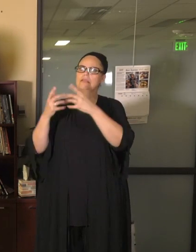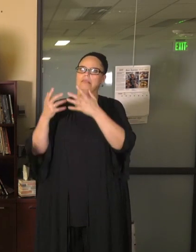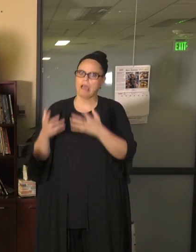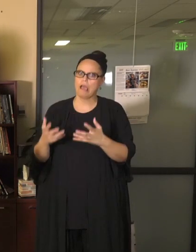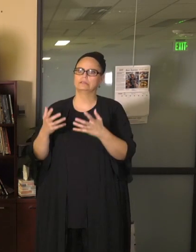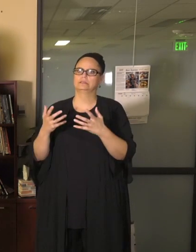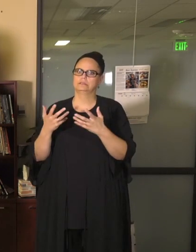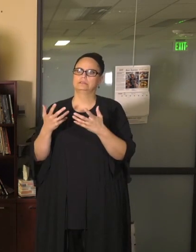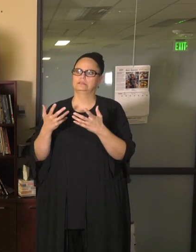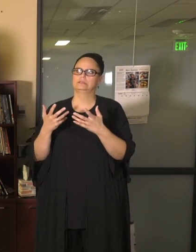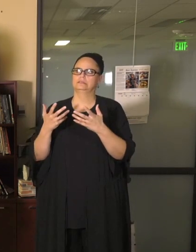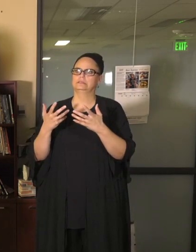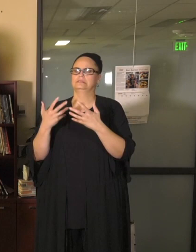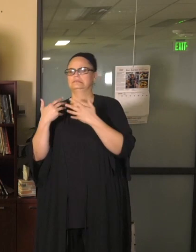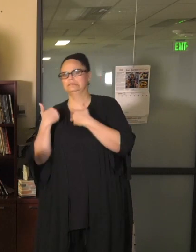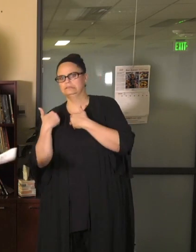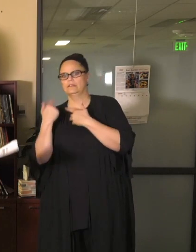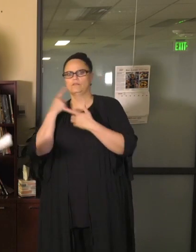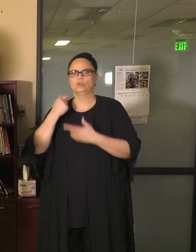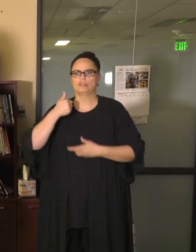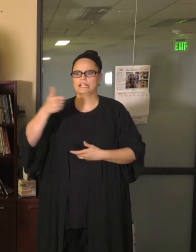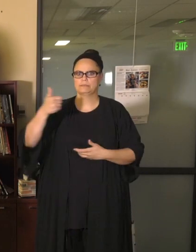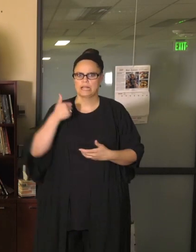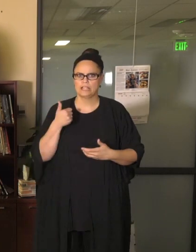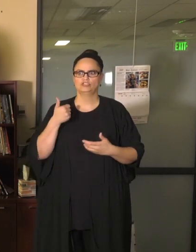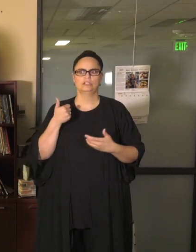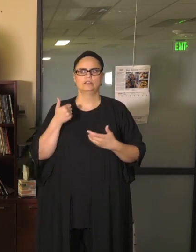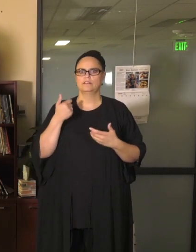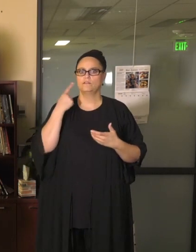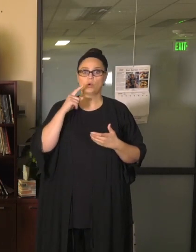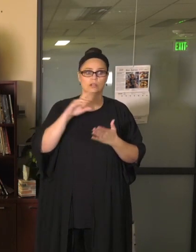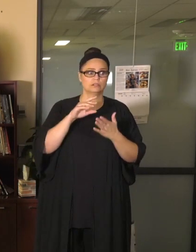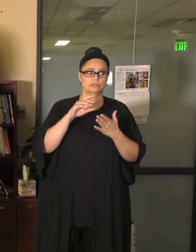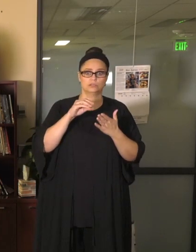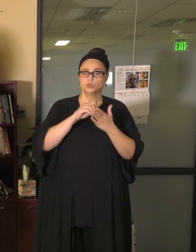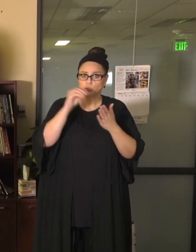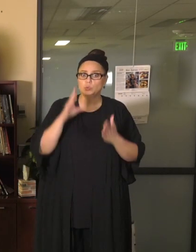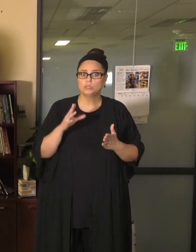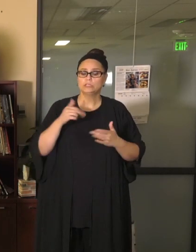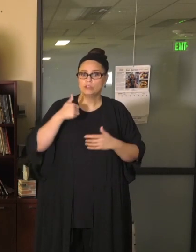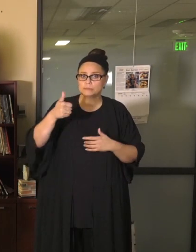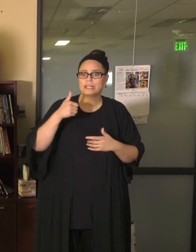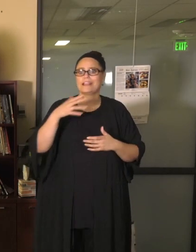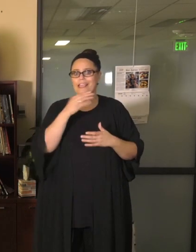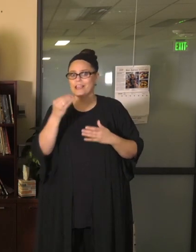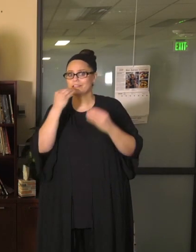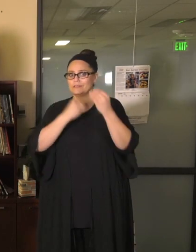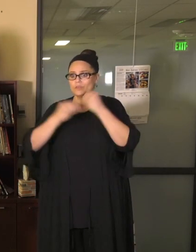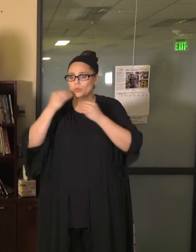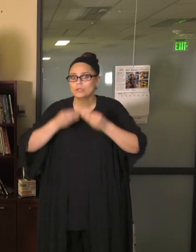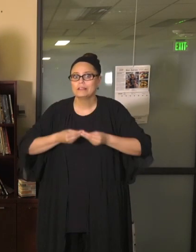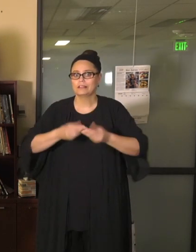materials and move meals. More than 6 million meals have been shared in our Saint Paul community since we've been